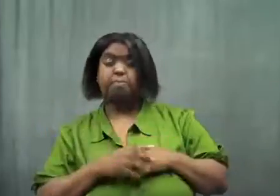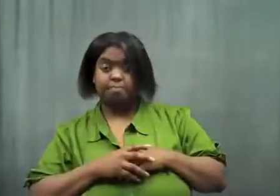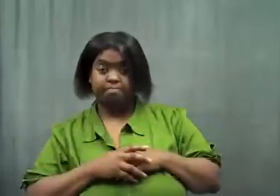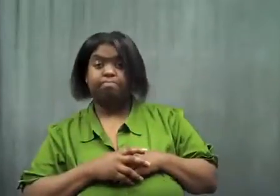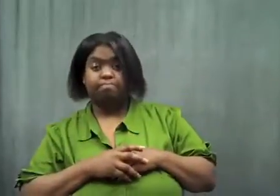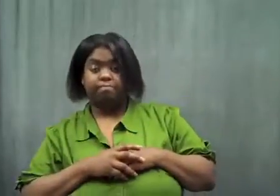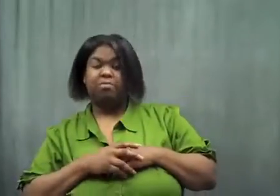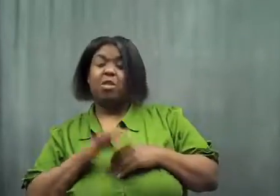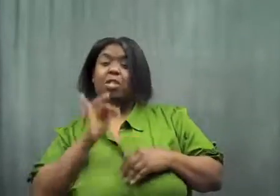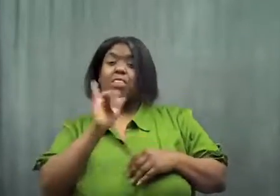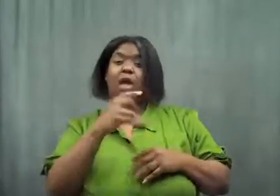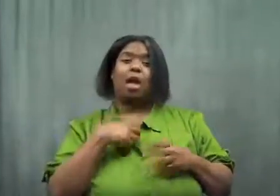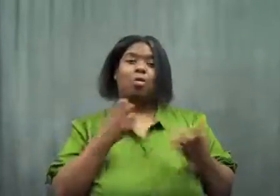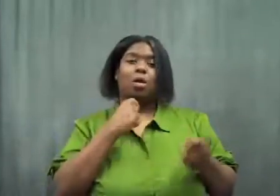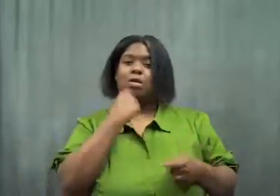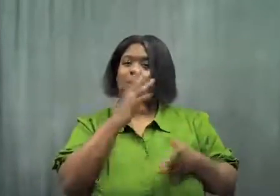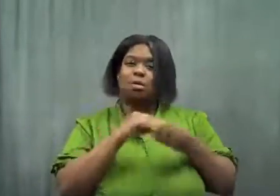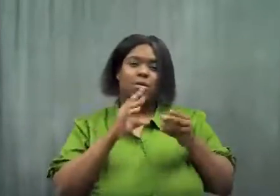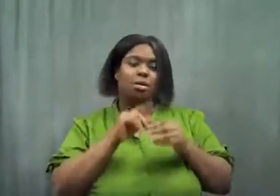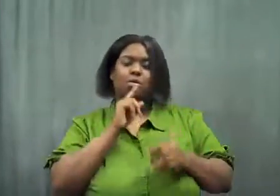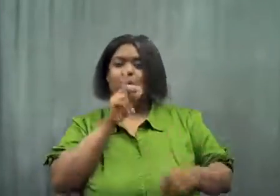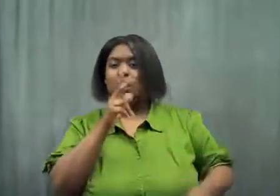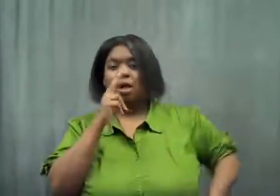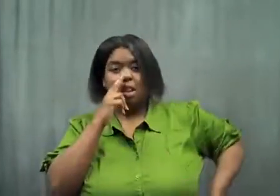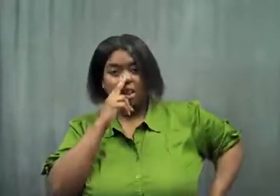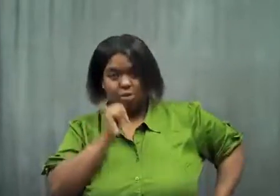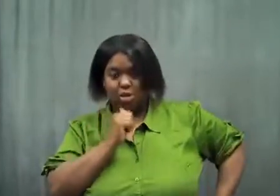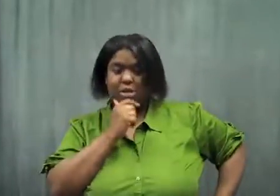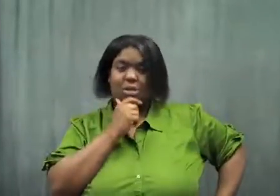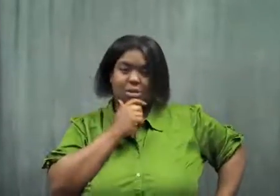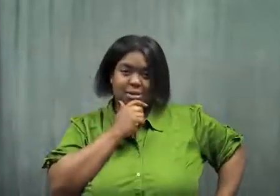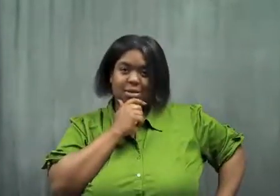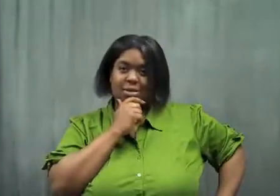I want to tell you about it. it's really funny.